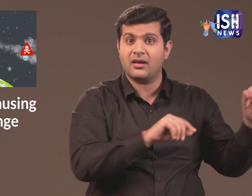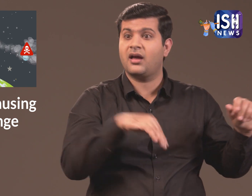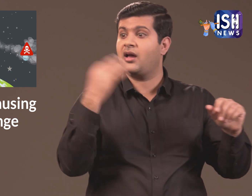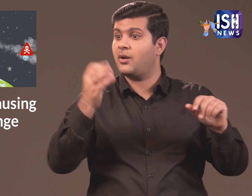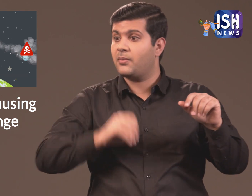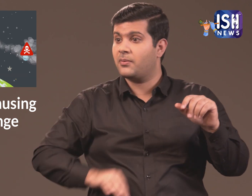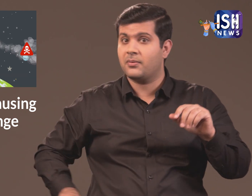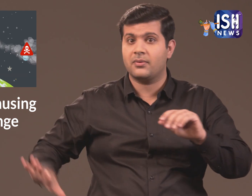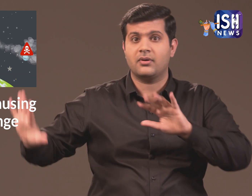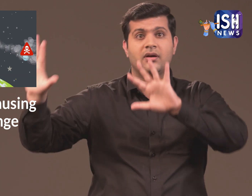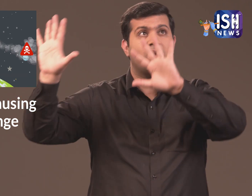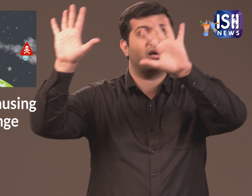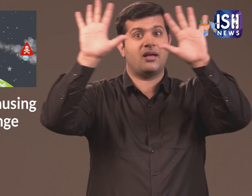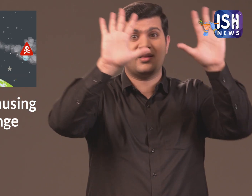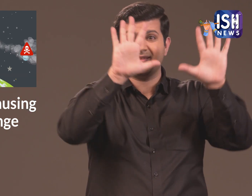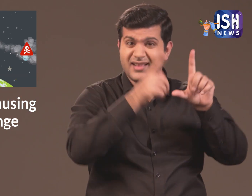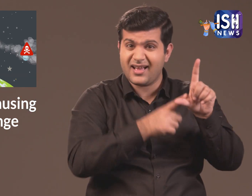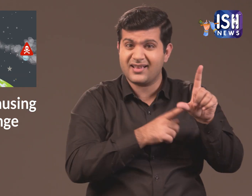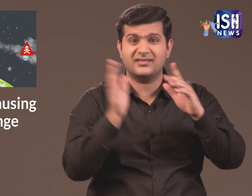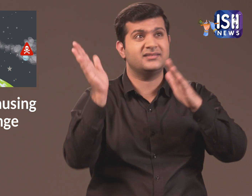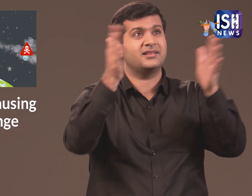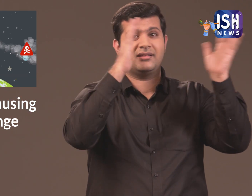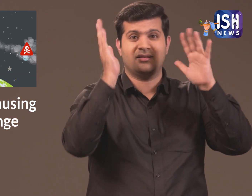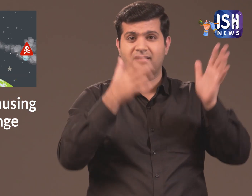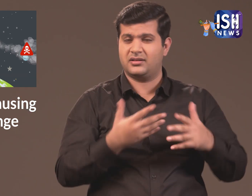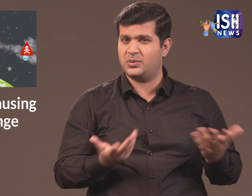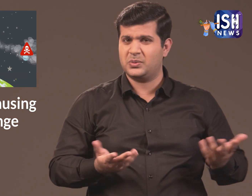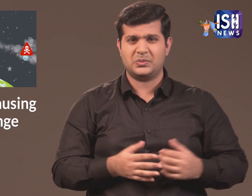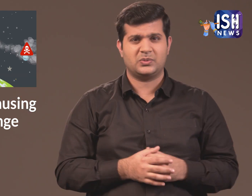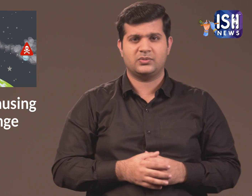As the gases are emmitted, it will continue to remain in the atmosphere for 10 years.